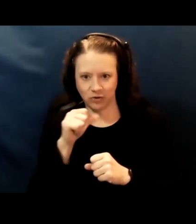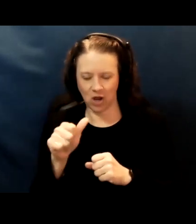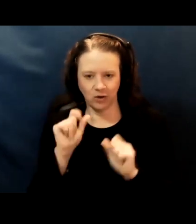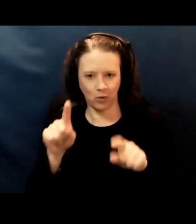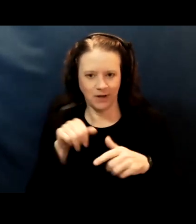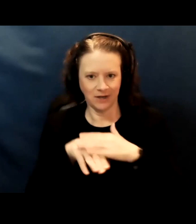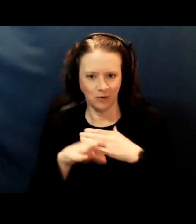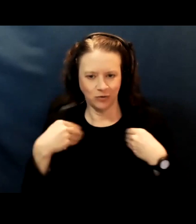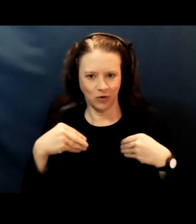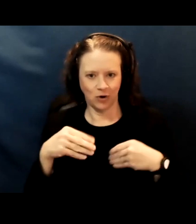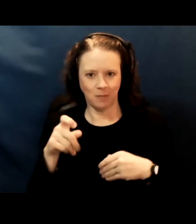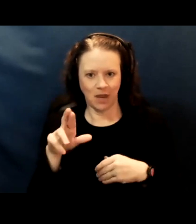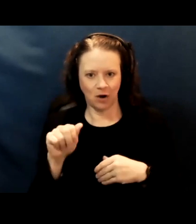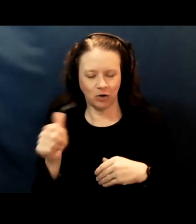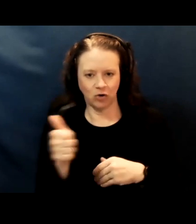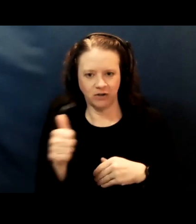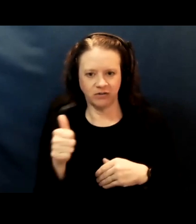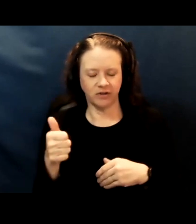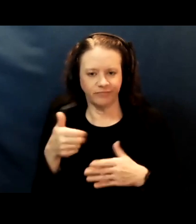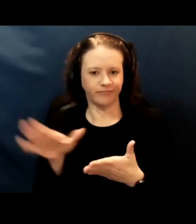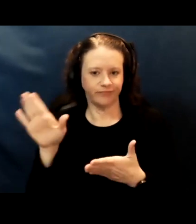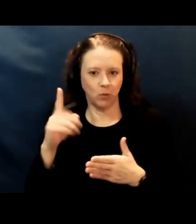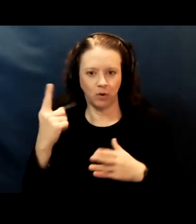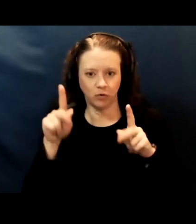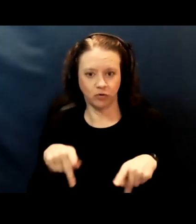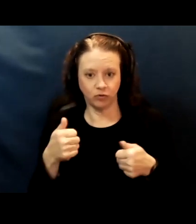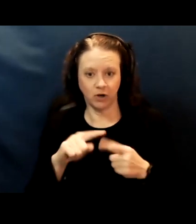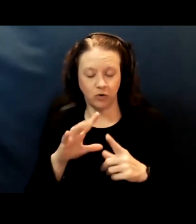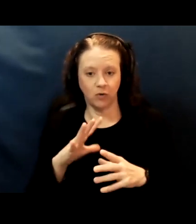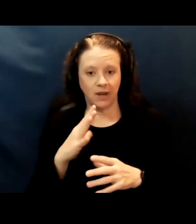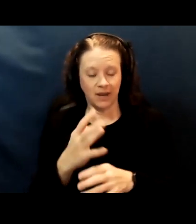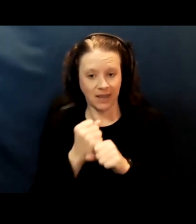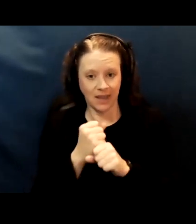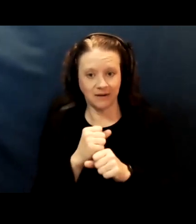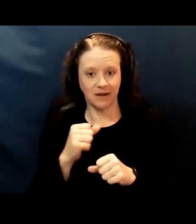Paratransit turned away one person who was trying to get a vaccine appointment 'cause she did not have the exact $4,